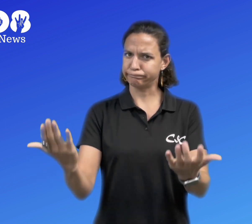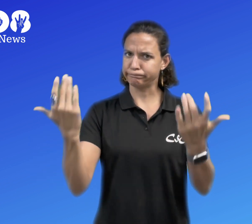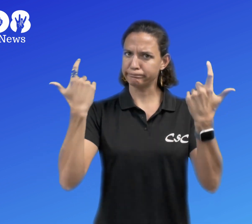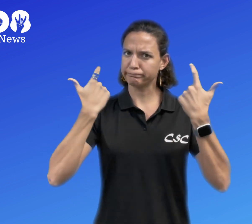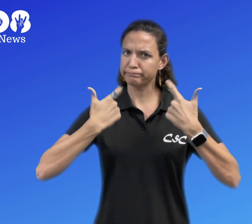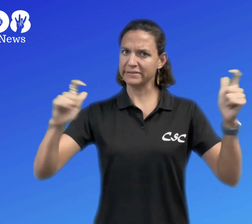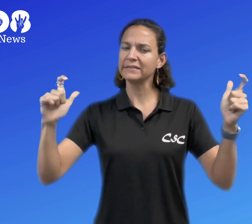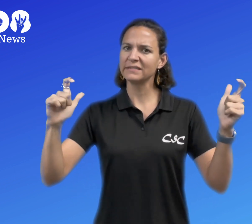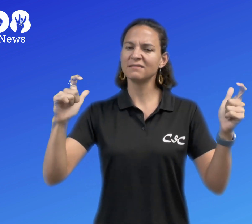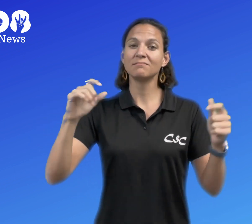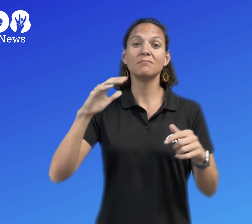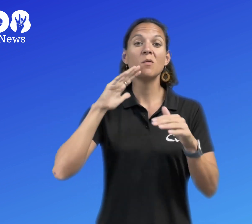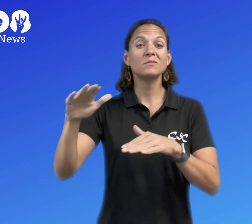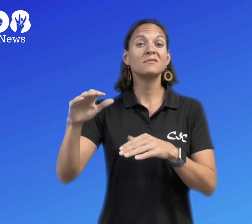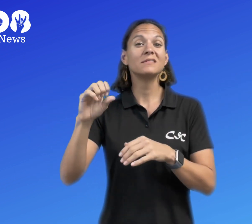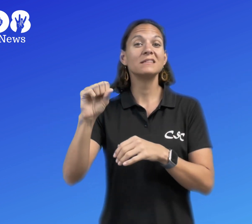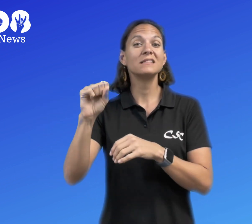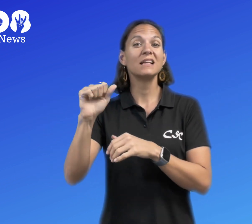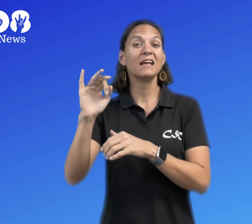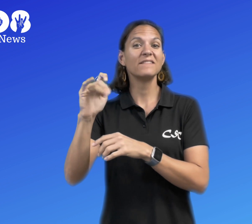The ocean waves are huge.